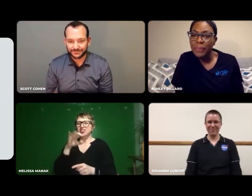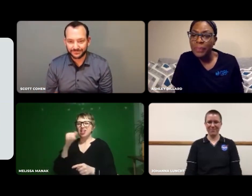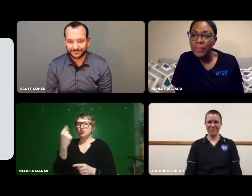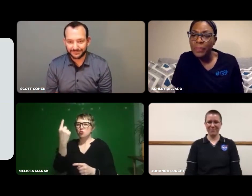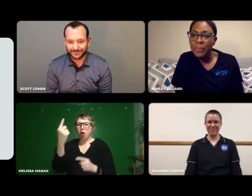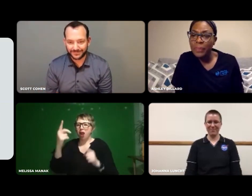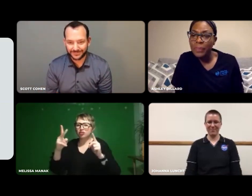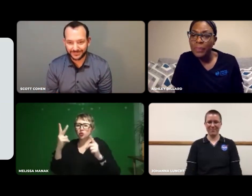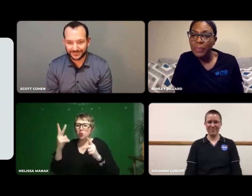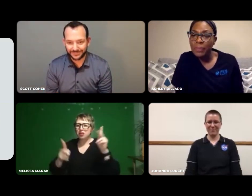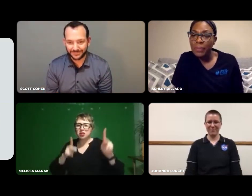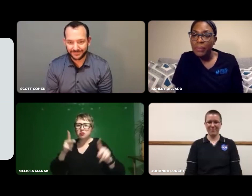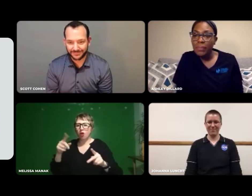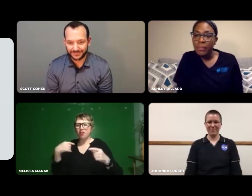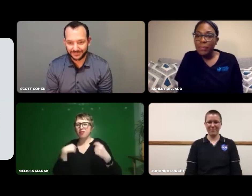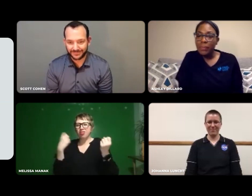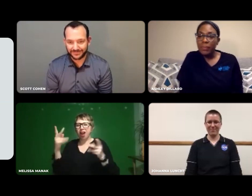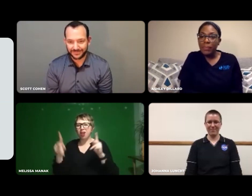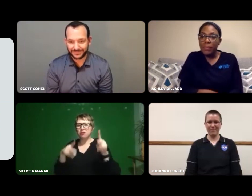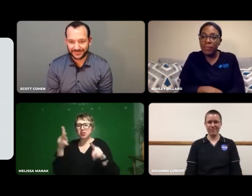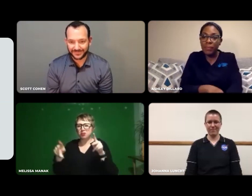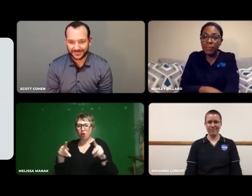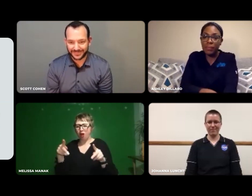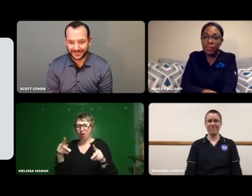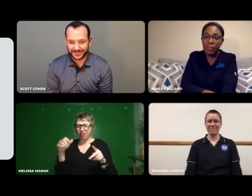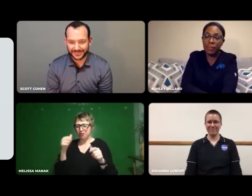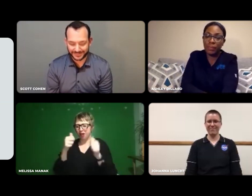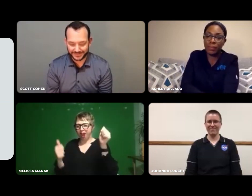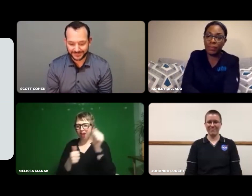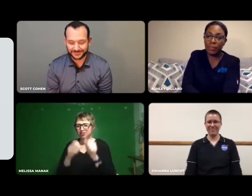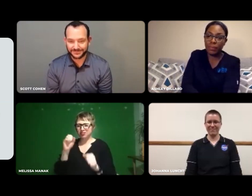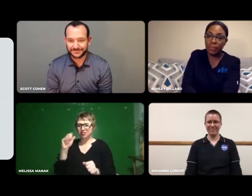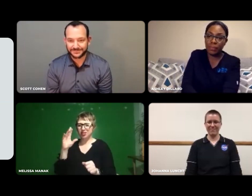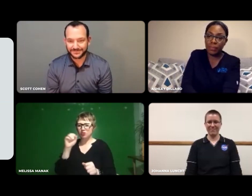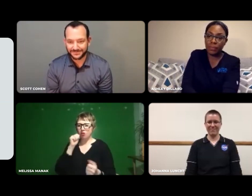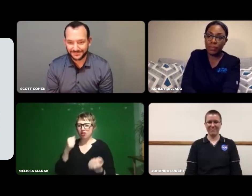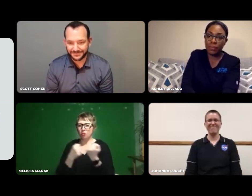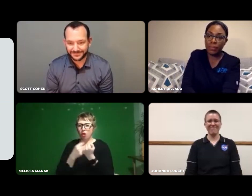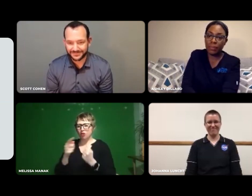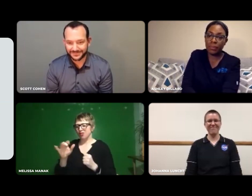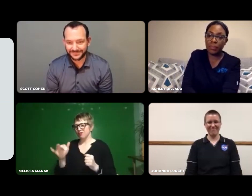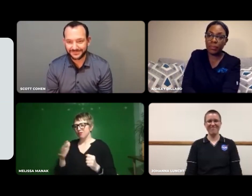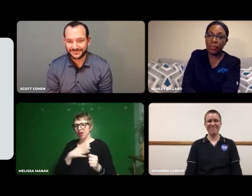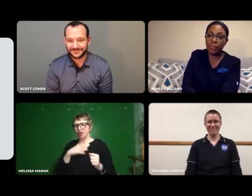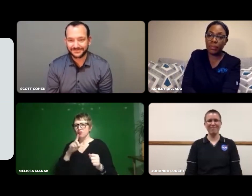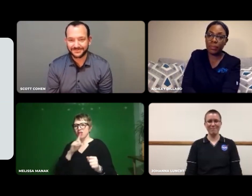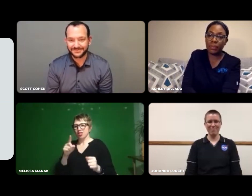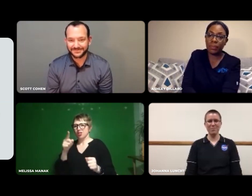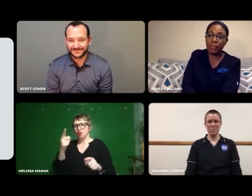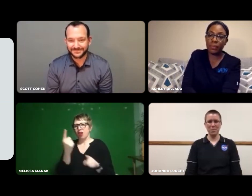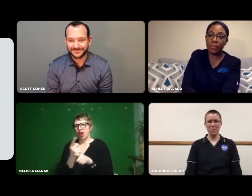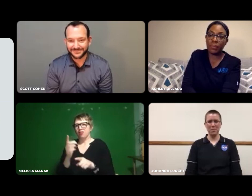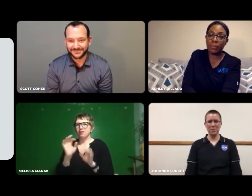There's really not just 1 or 2 people. There are so many people behind the scenes supporting each of us.